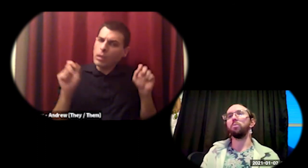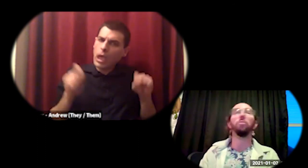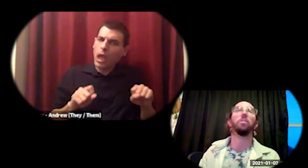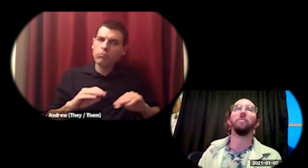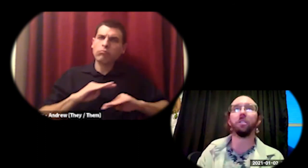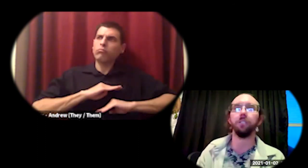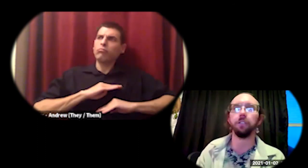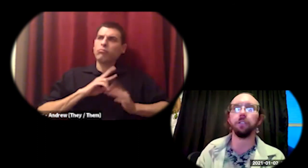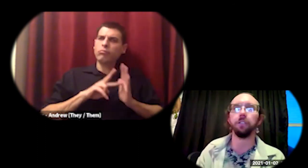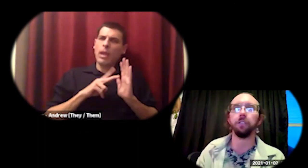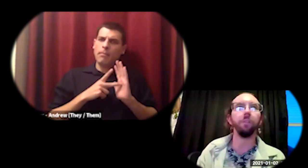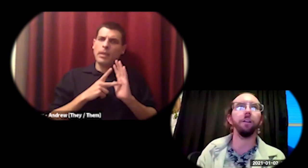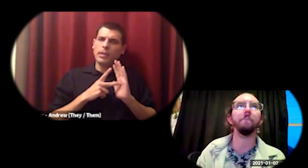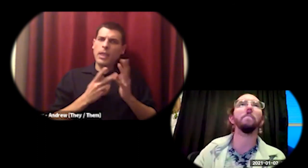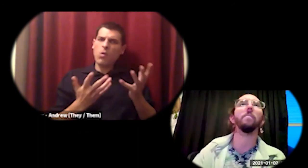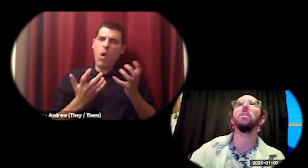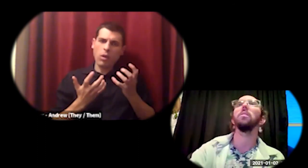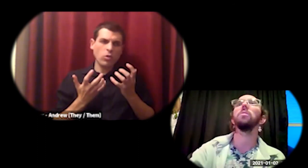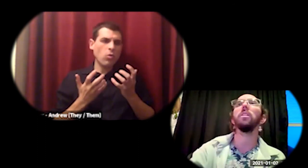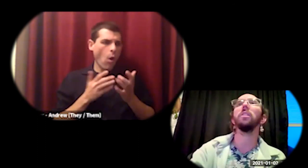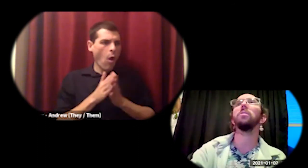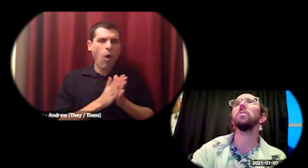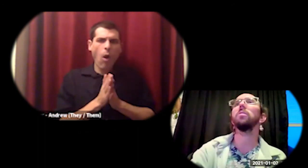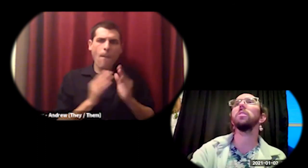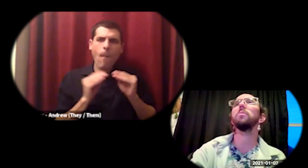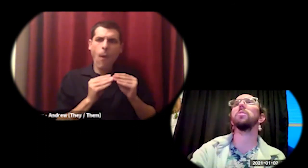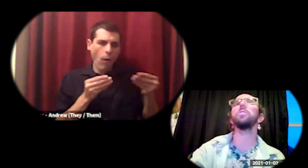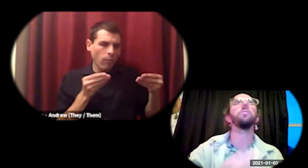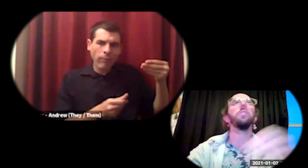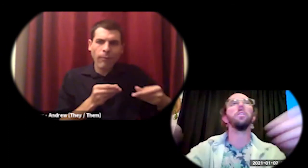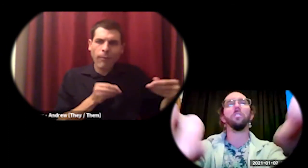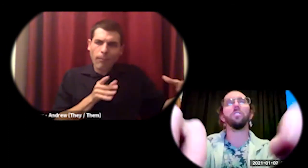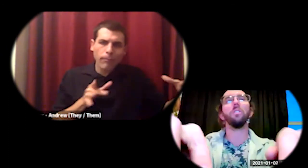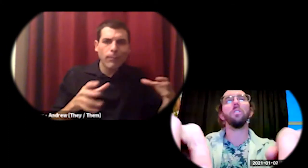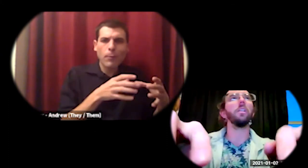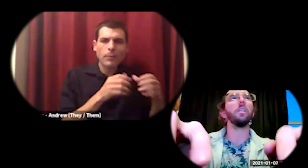pool their investments in one thing i suppose i'll show slow money